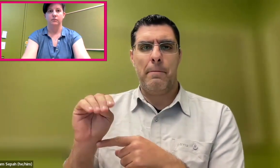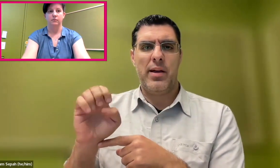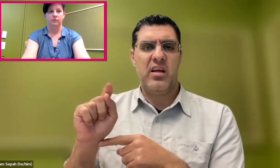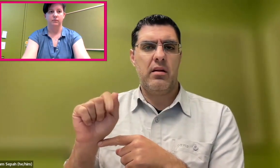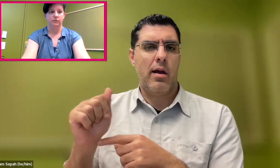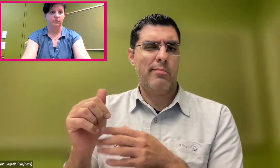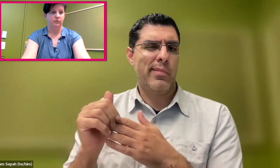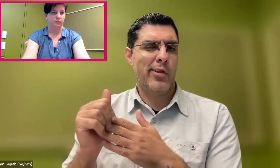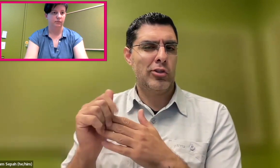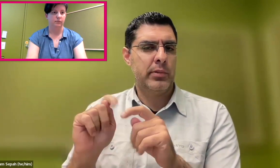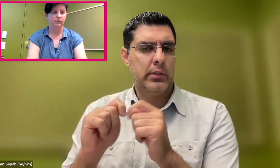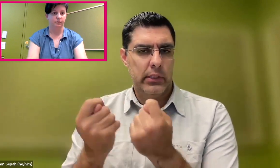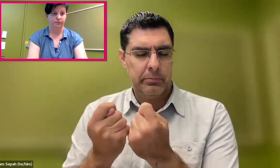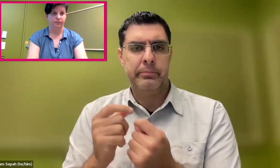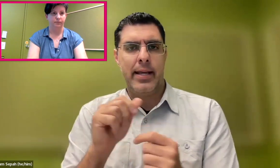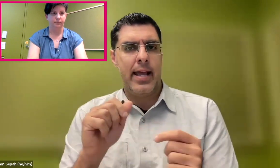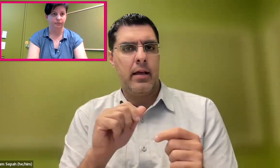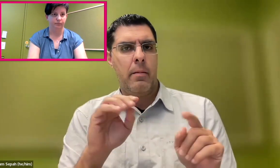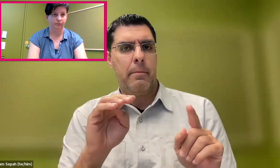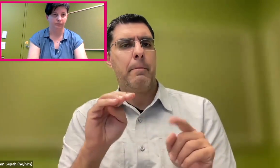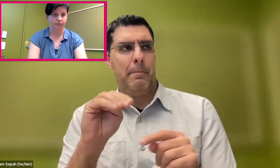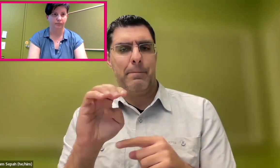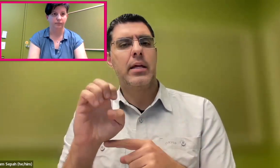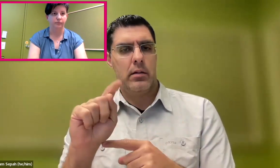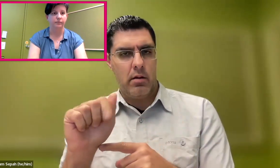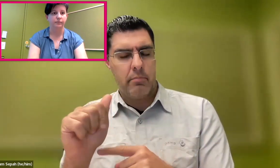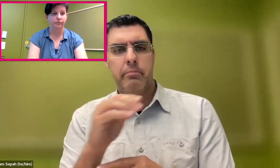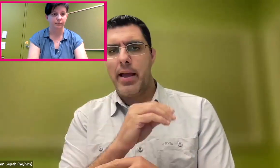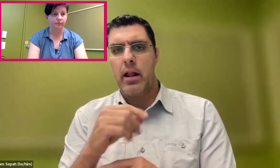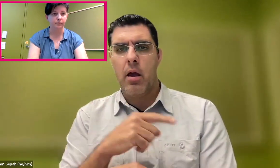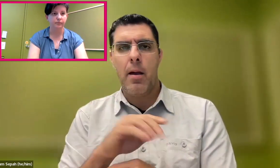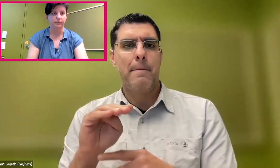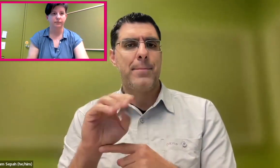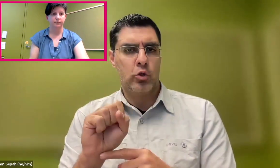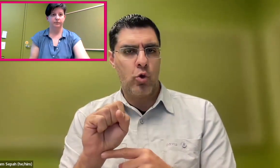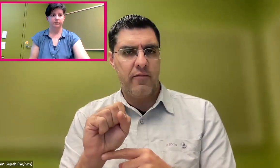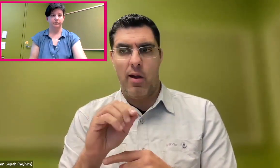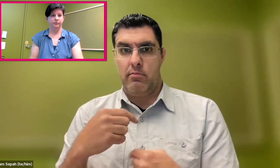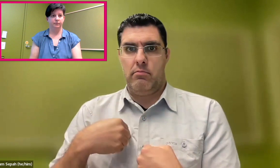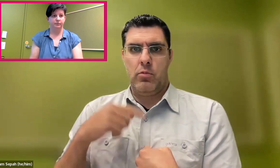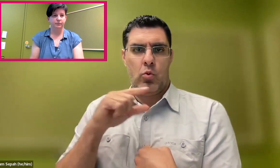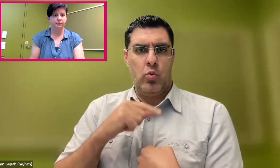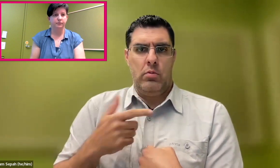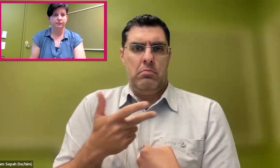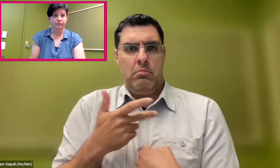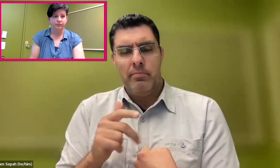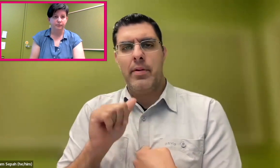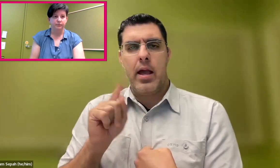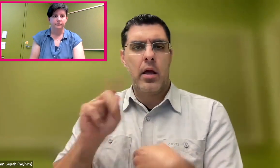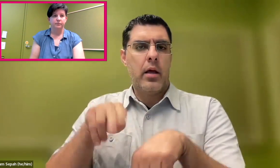with the leadership at Meta and Microsoft, we were--